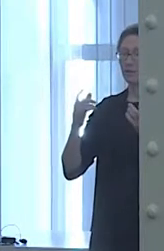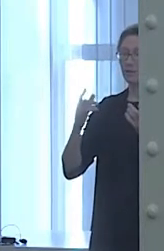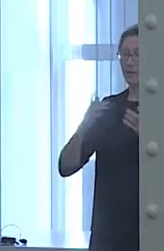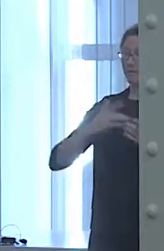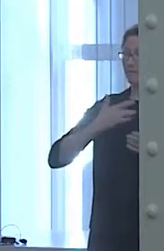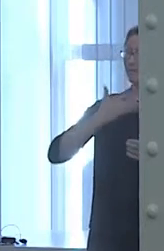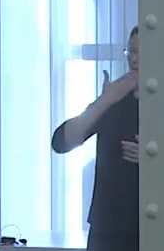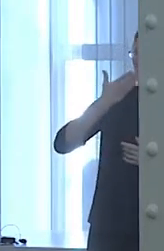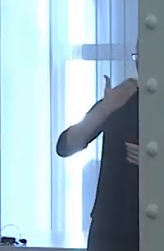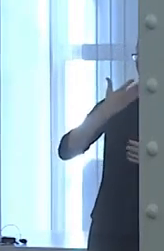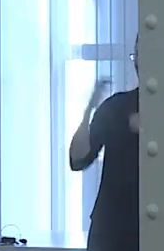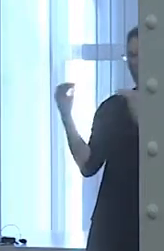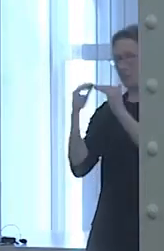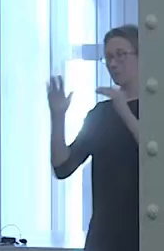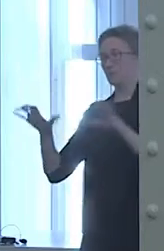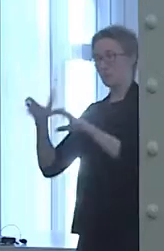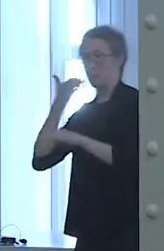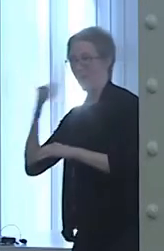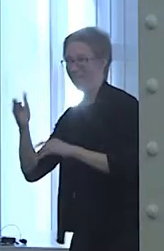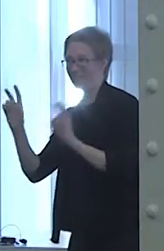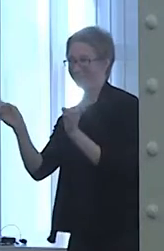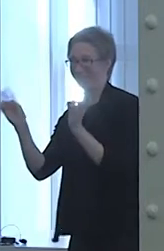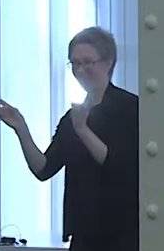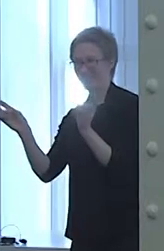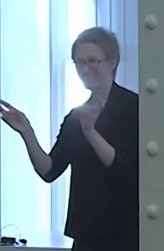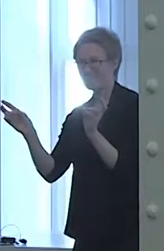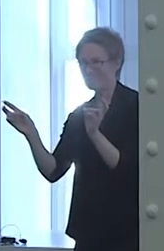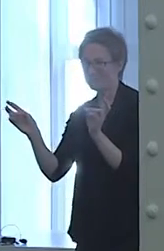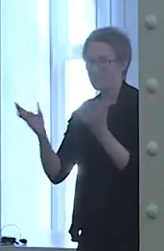So my turning point came when I was a freshman in college.